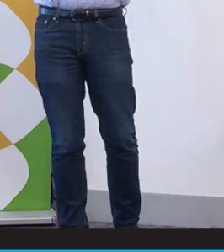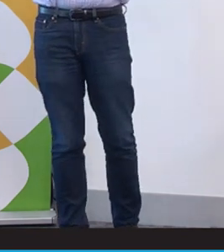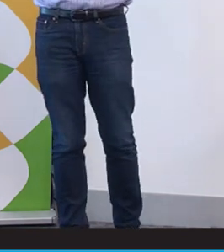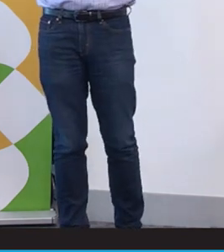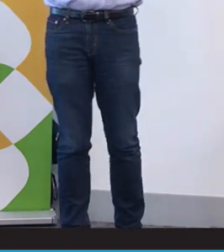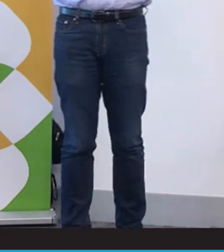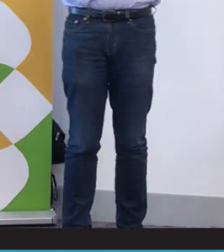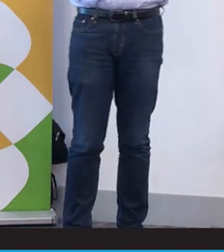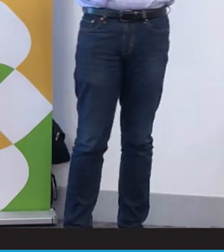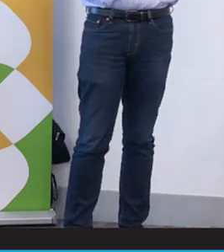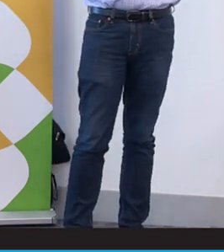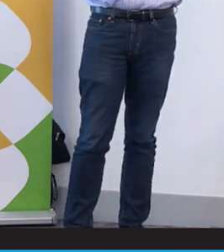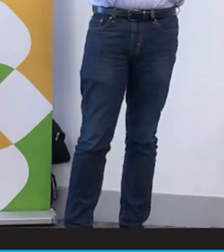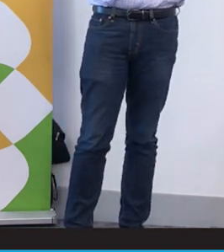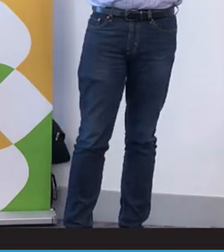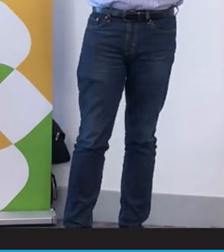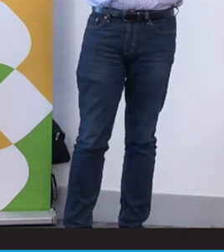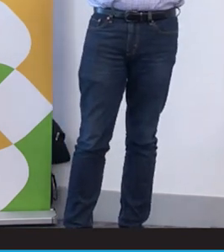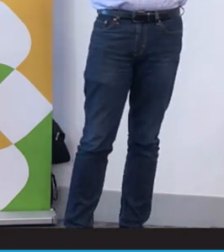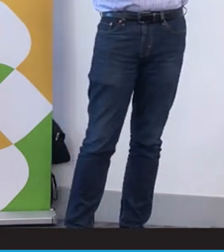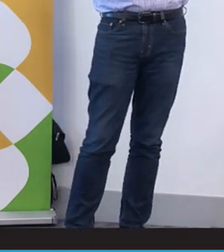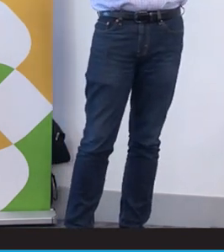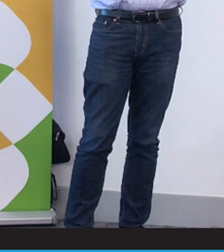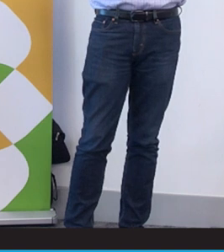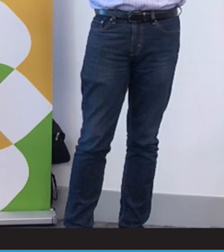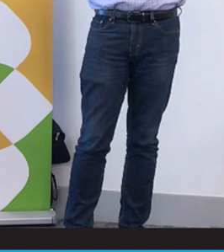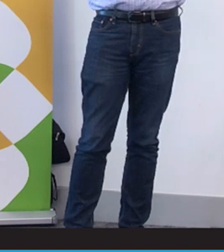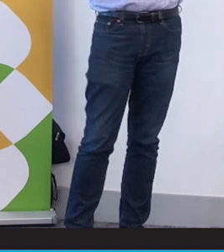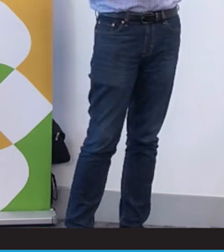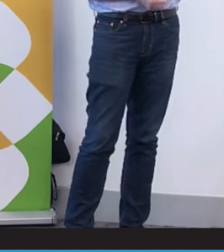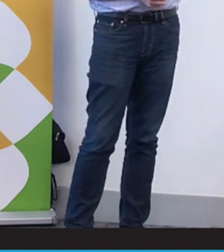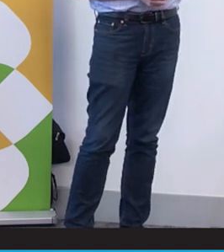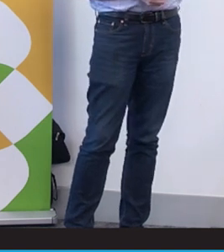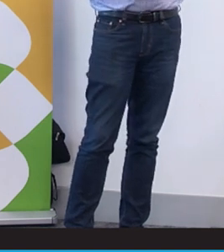What can you and your networks do? Well become champions, become allies of Auslan and the Deaf